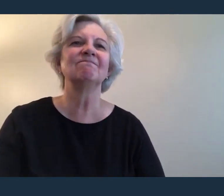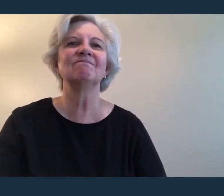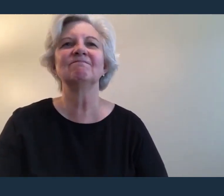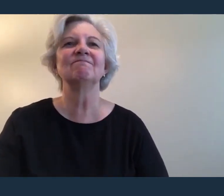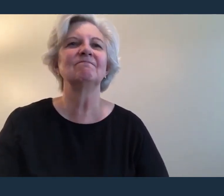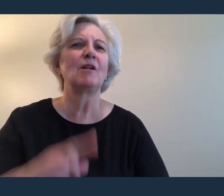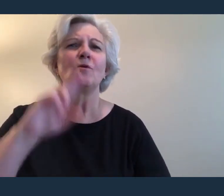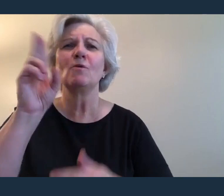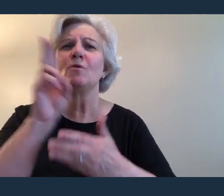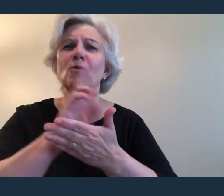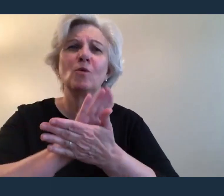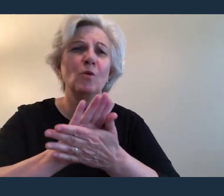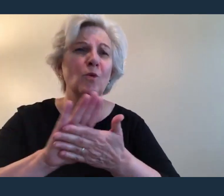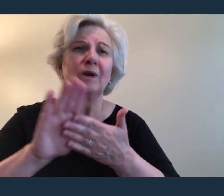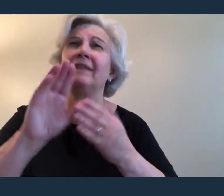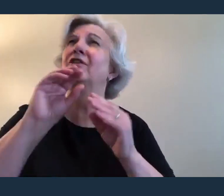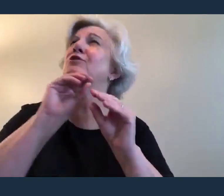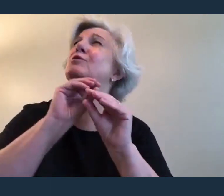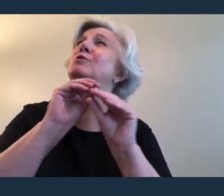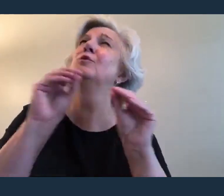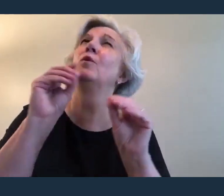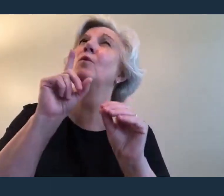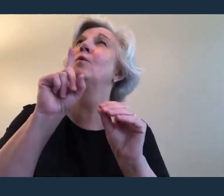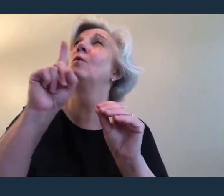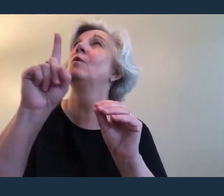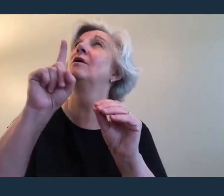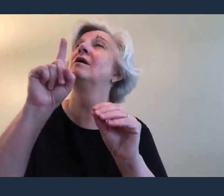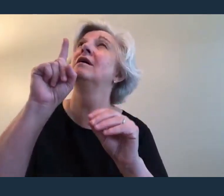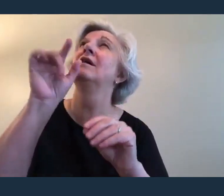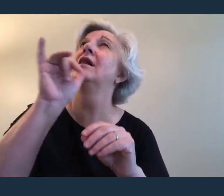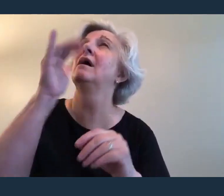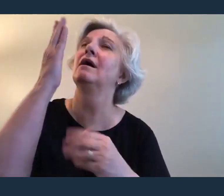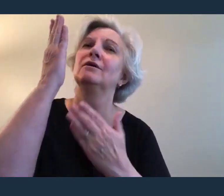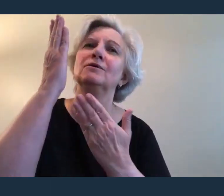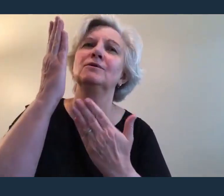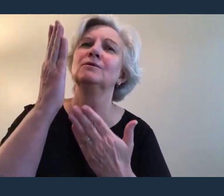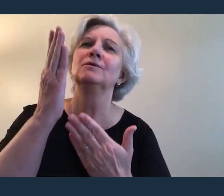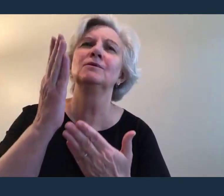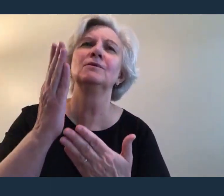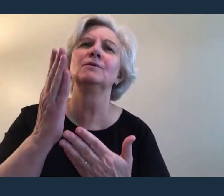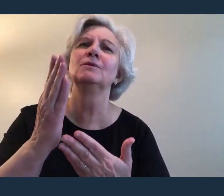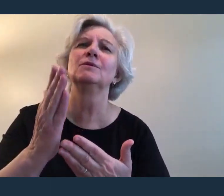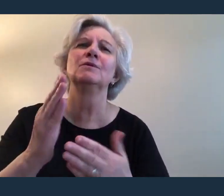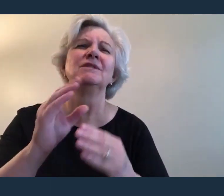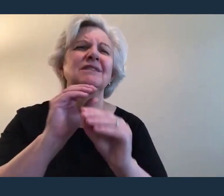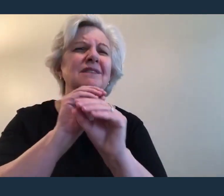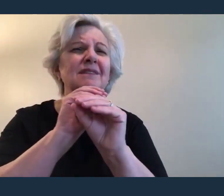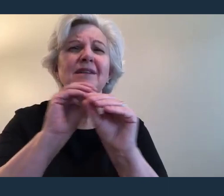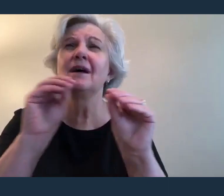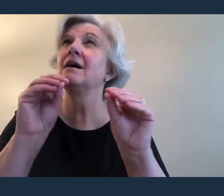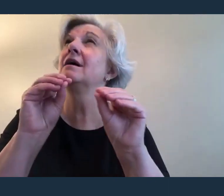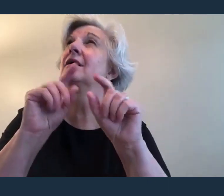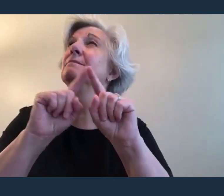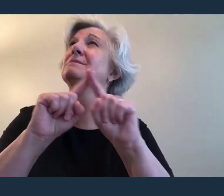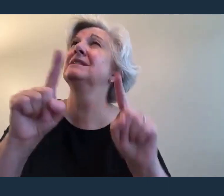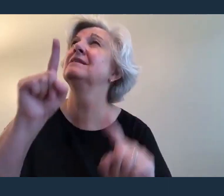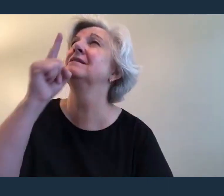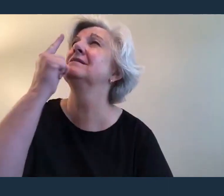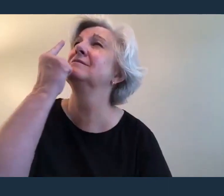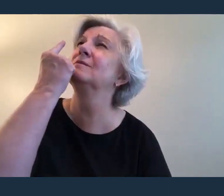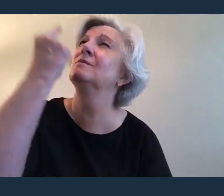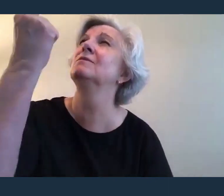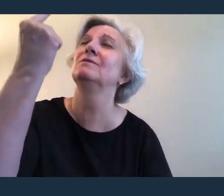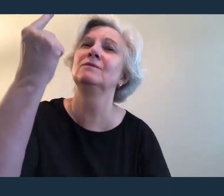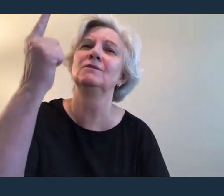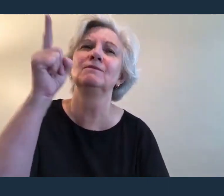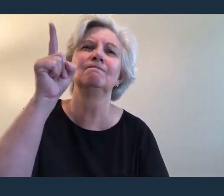Holy, there is no one like You There is none beside You